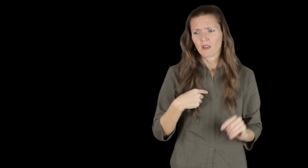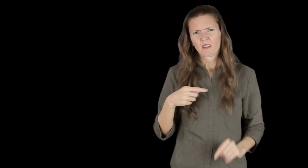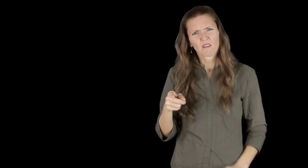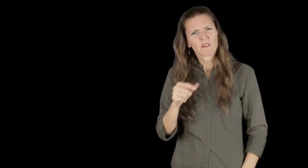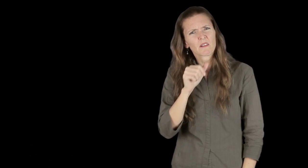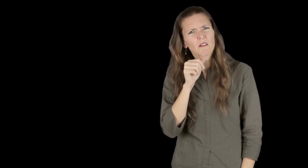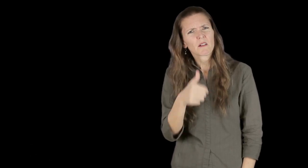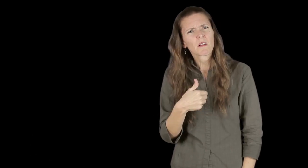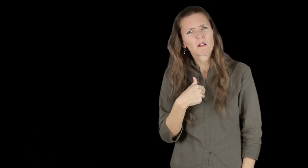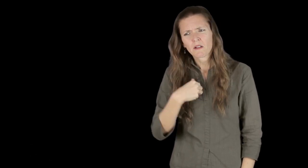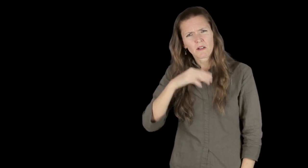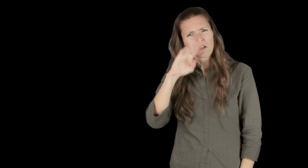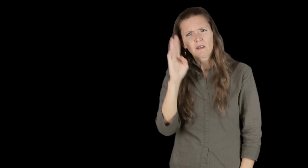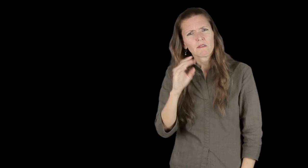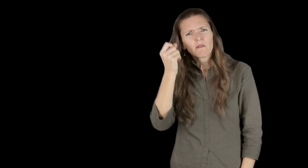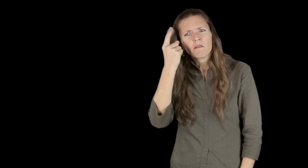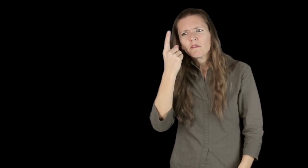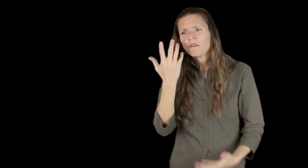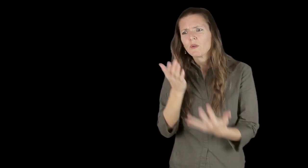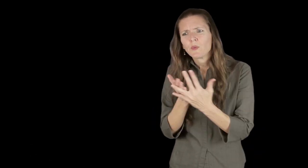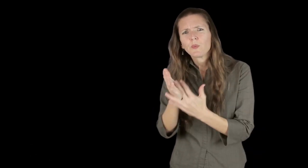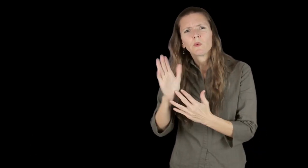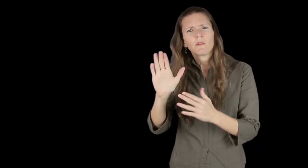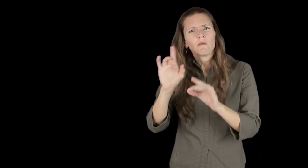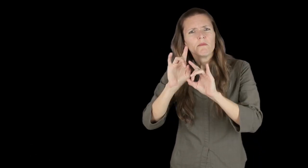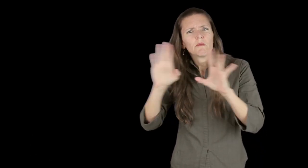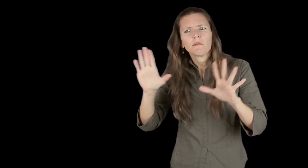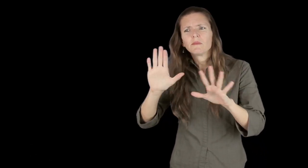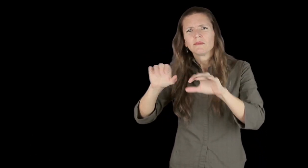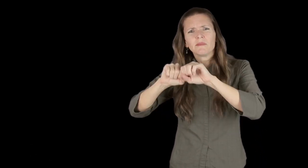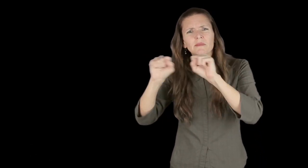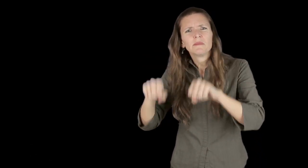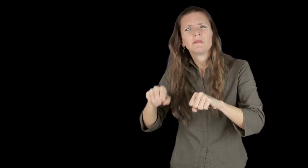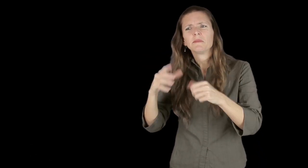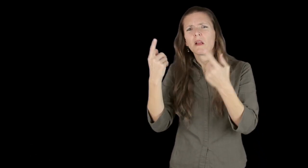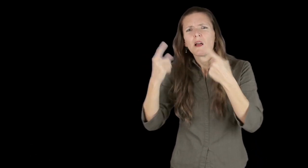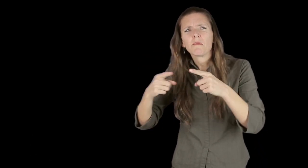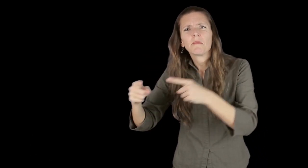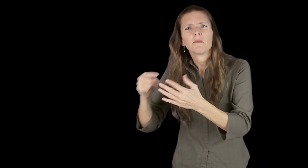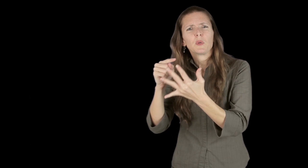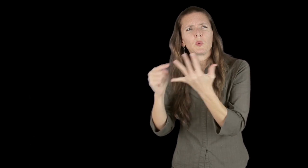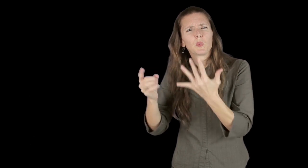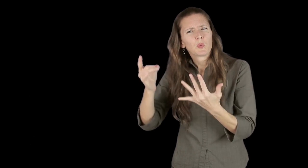But- I am not Indigenous or a Person of Color. I will never understand what it’s like to go through the violence, the systems (of oppression) they experience,